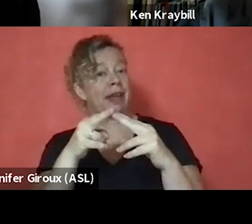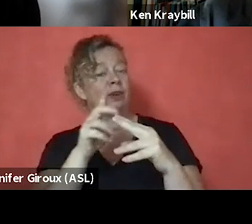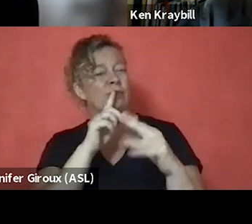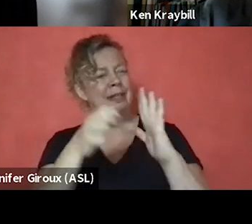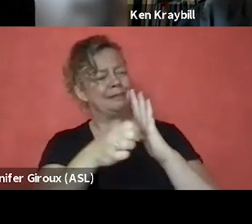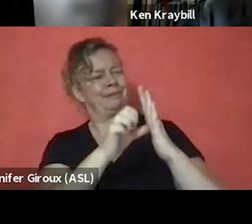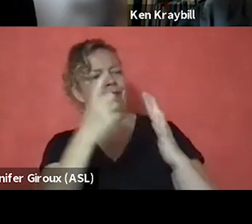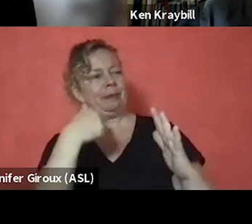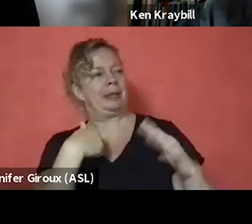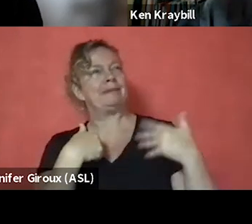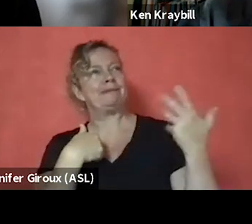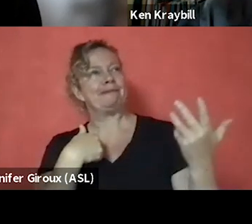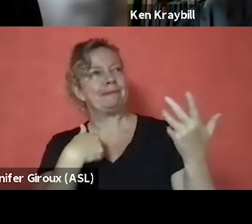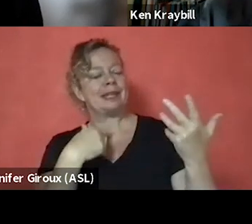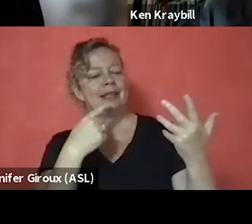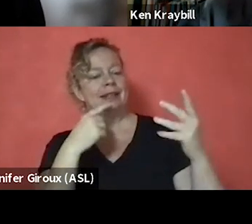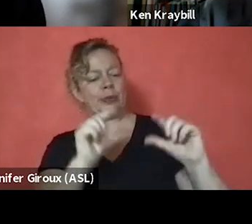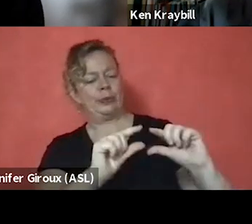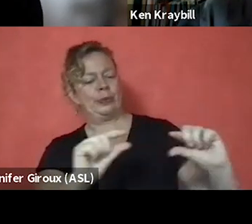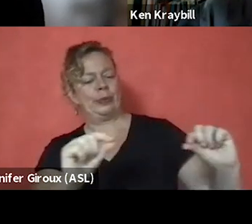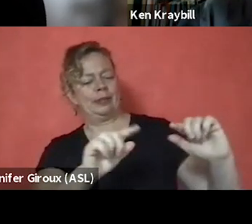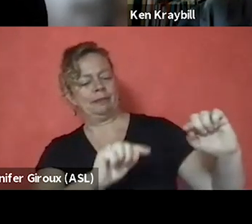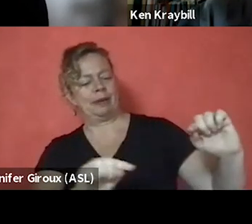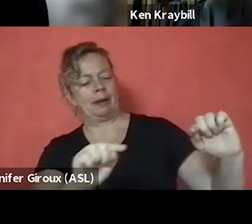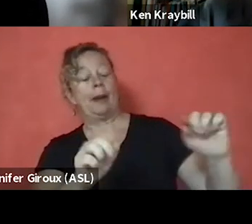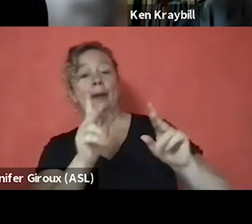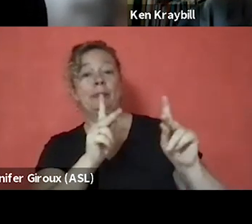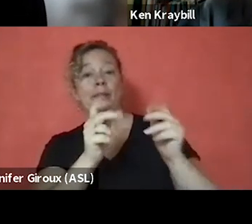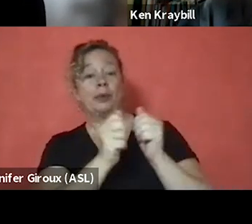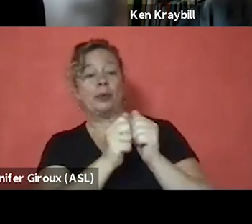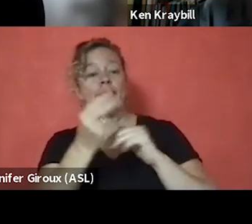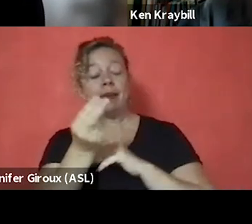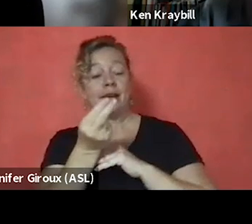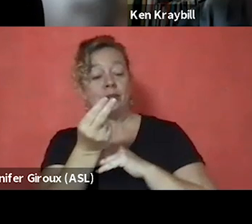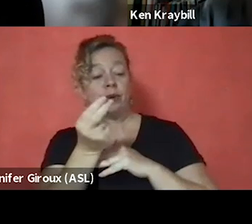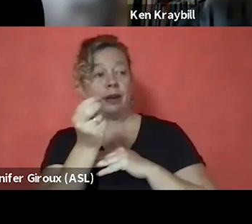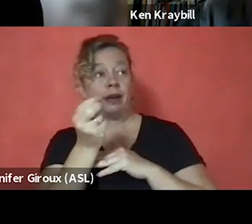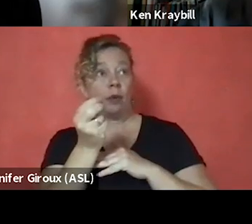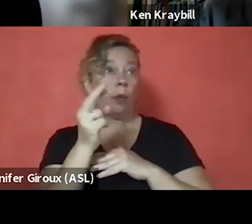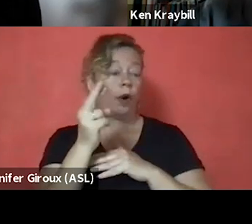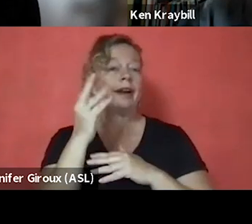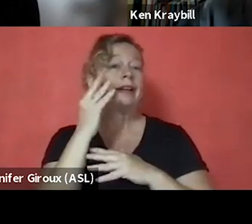was it sat at the very bottom. People with the history or experience of homelessness,